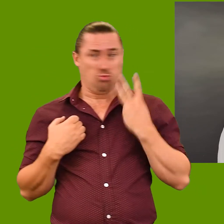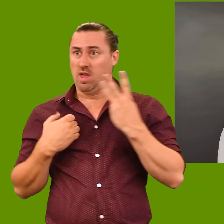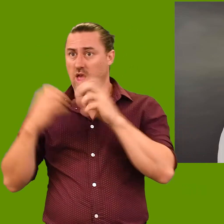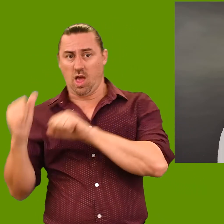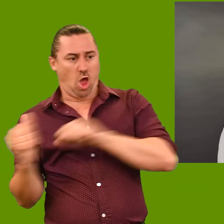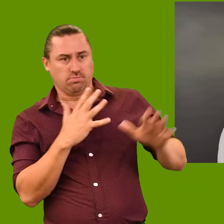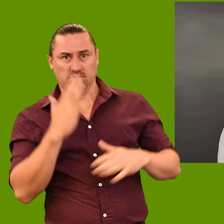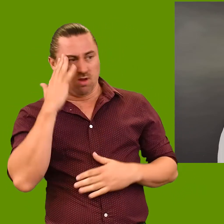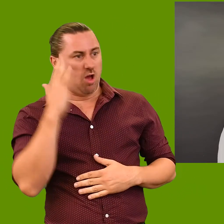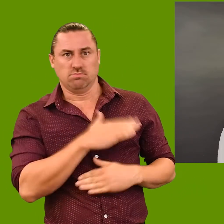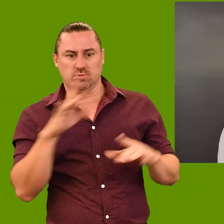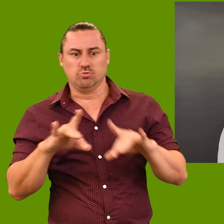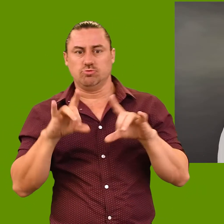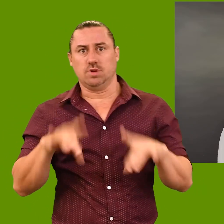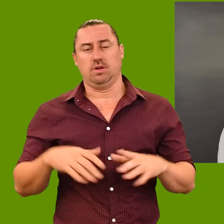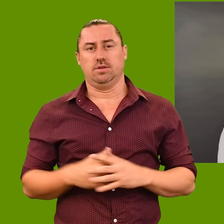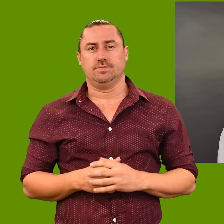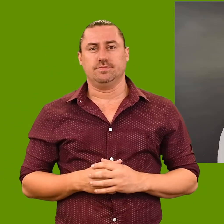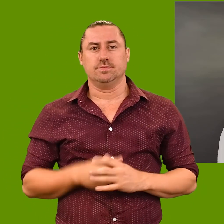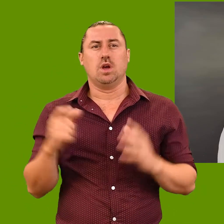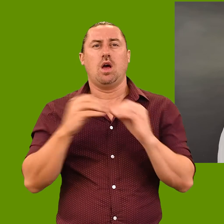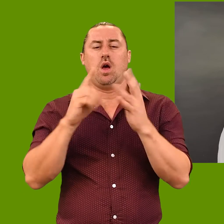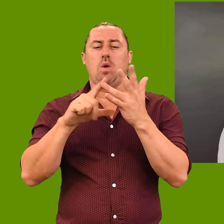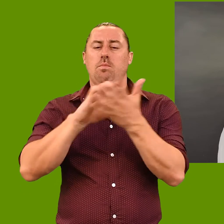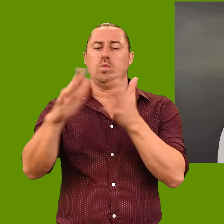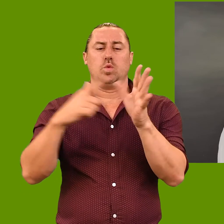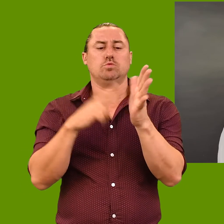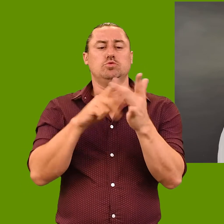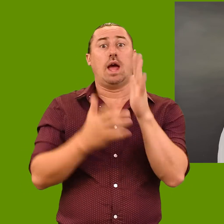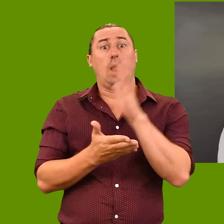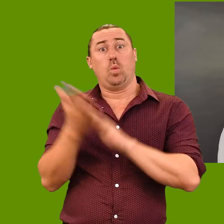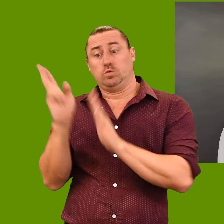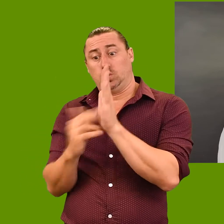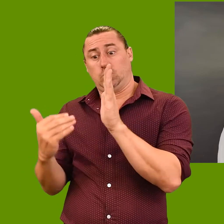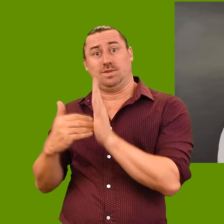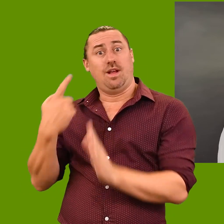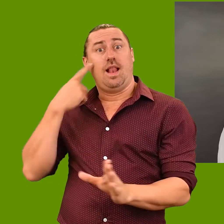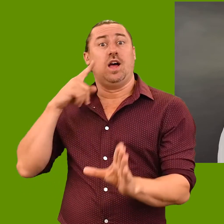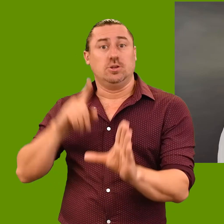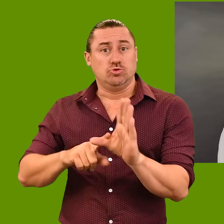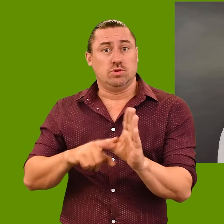onto the first flight back to Australia. After Boochani arrived in New Zealand last year